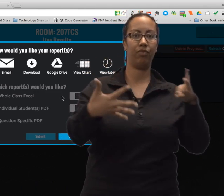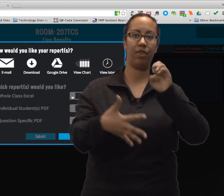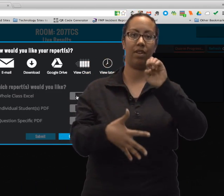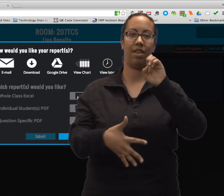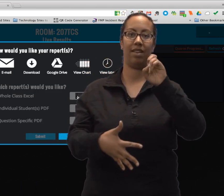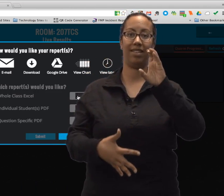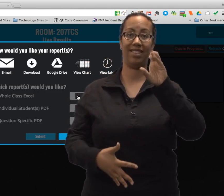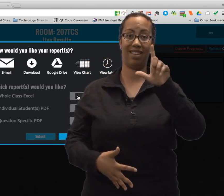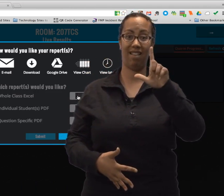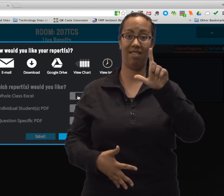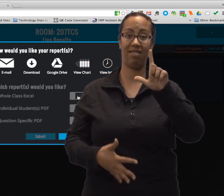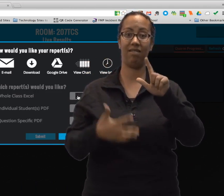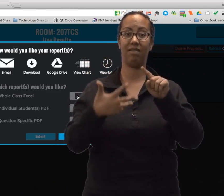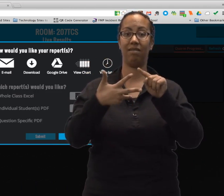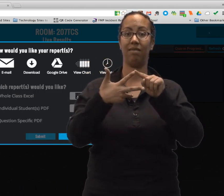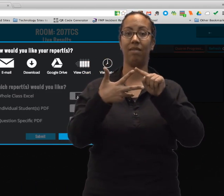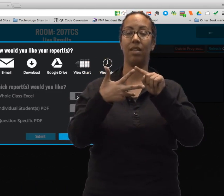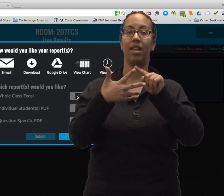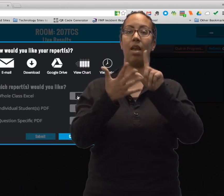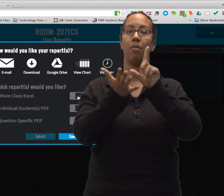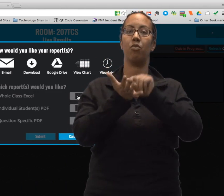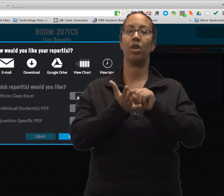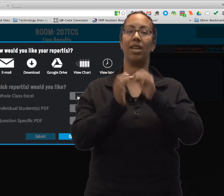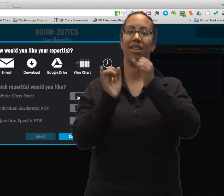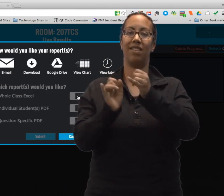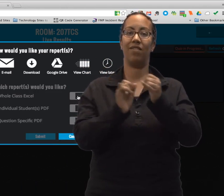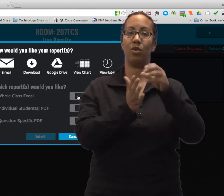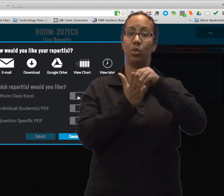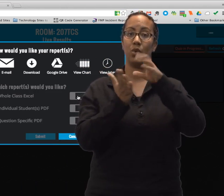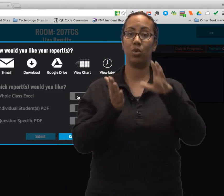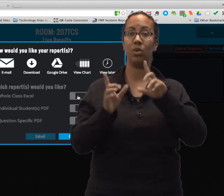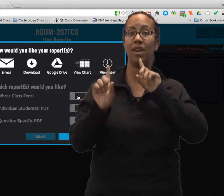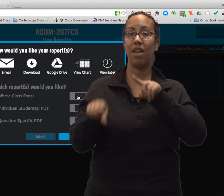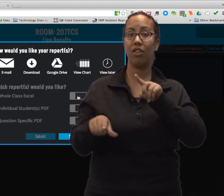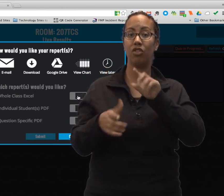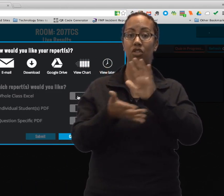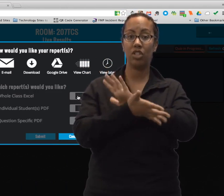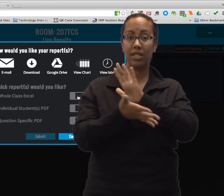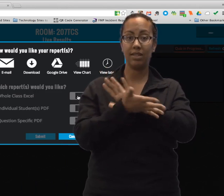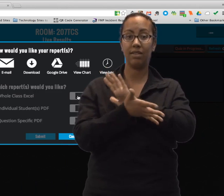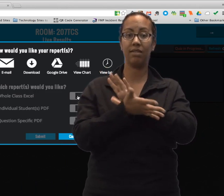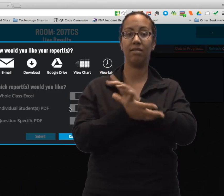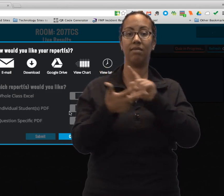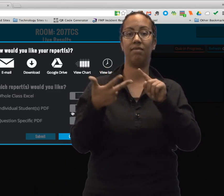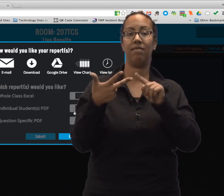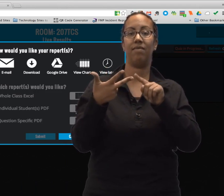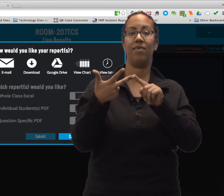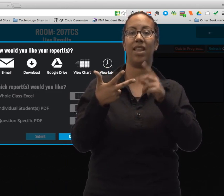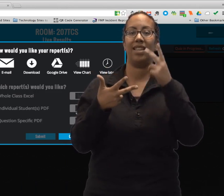The option to see the full Excel spreadsheet is the first one. The second one is to print individual answer sheets.